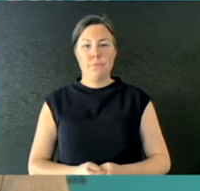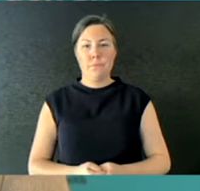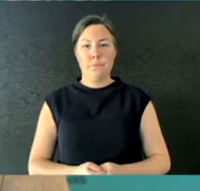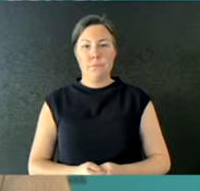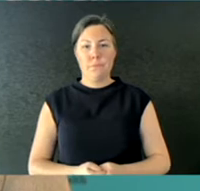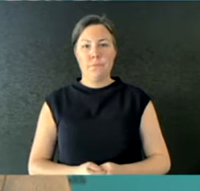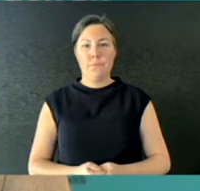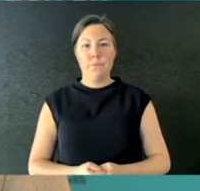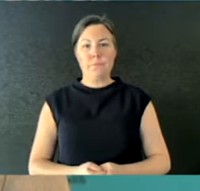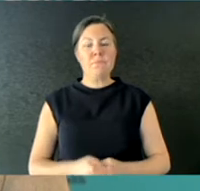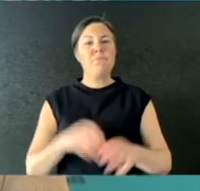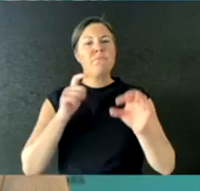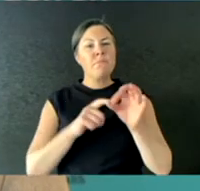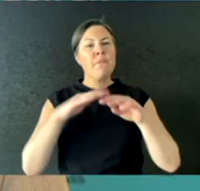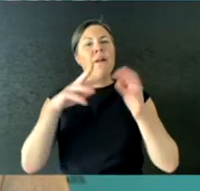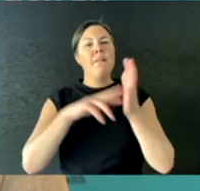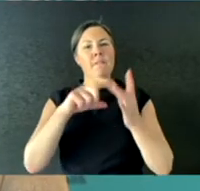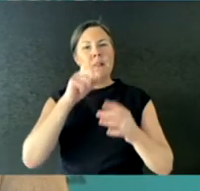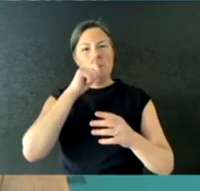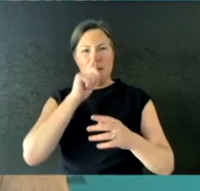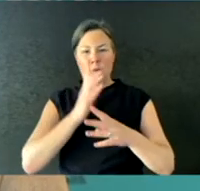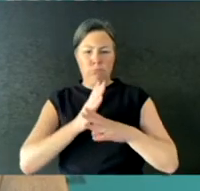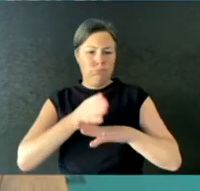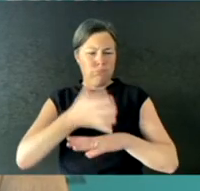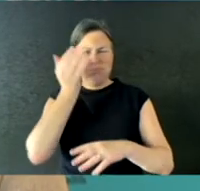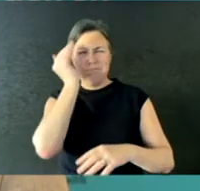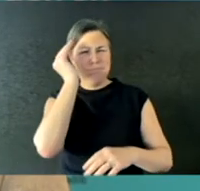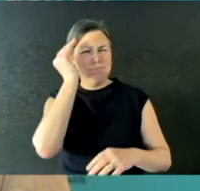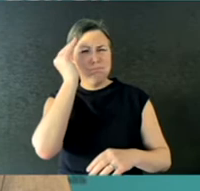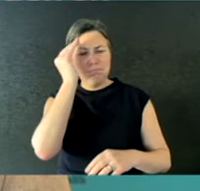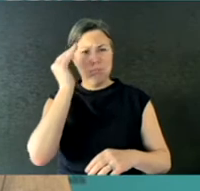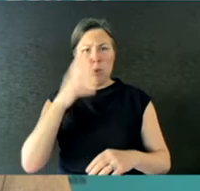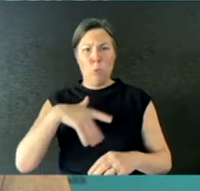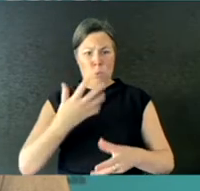have done could easily be undone, and your warning there to members of the public who